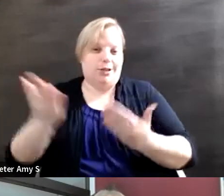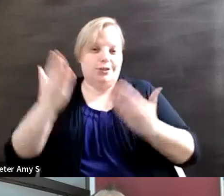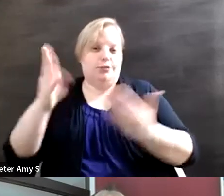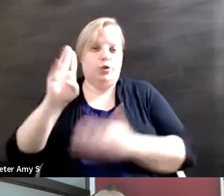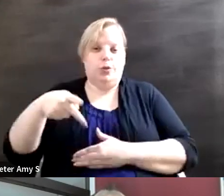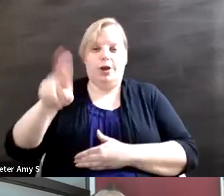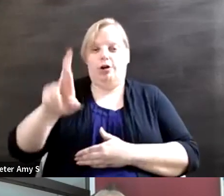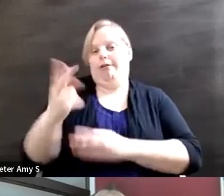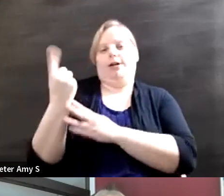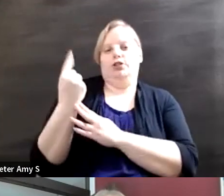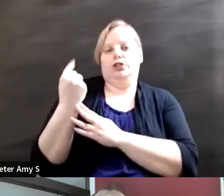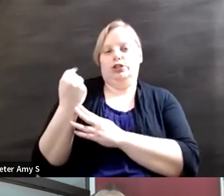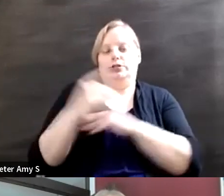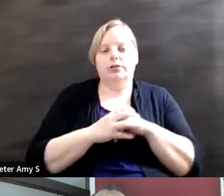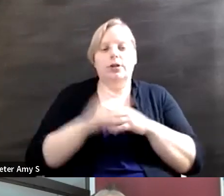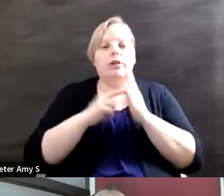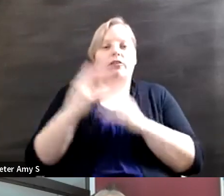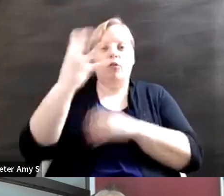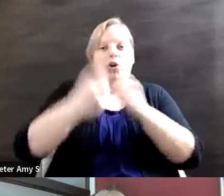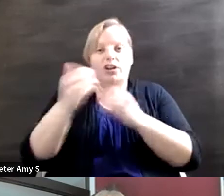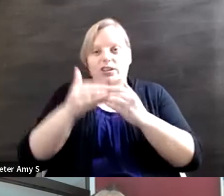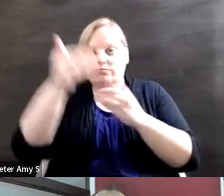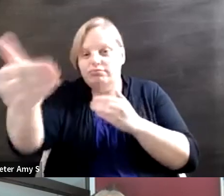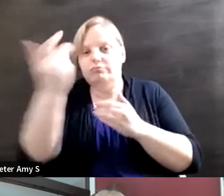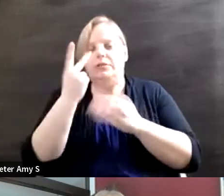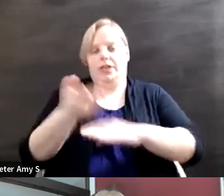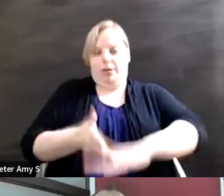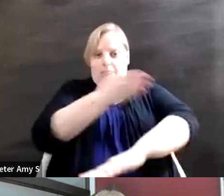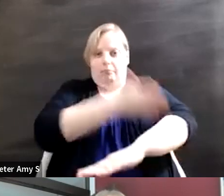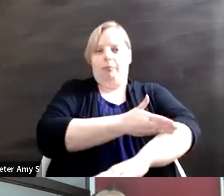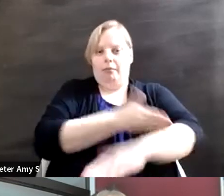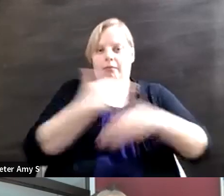so that in four years we can see that we've made progress to make sure we can realize all human